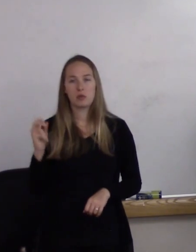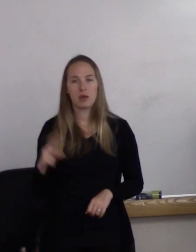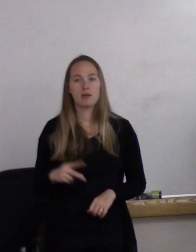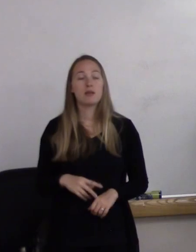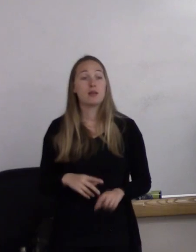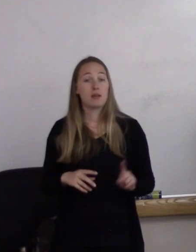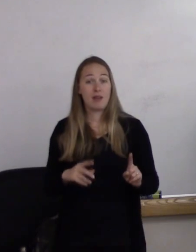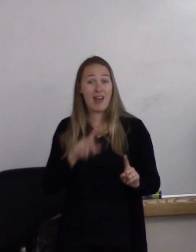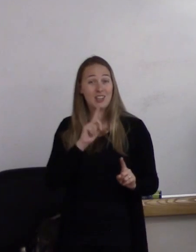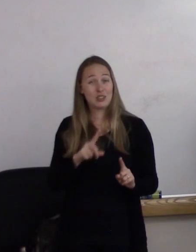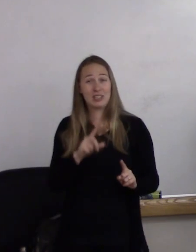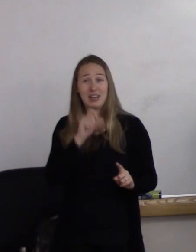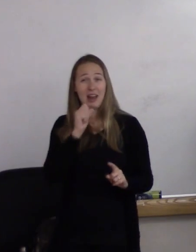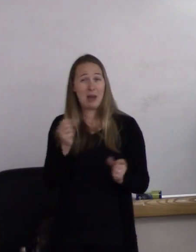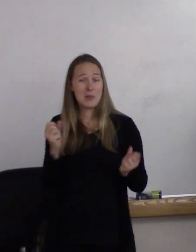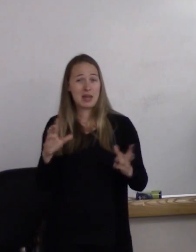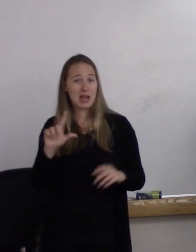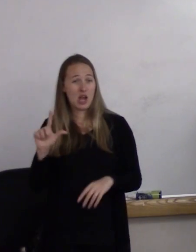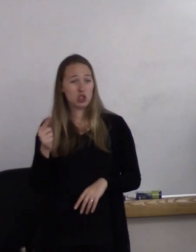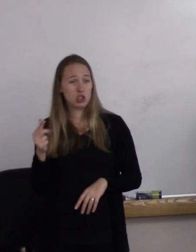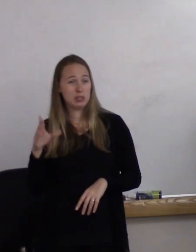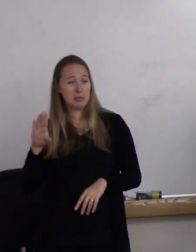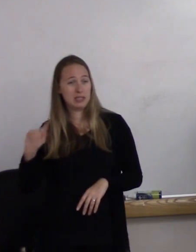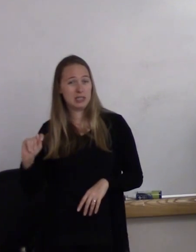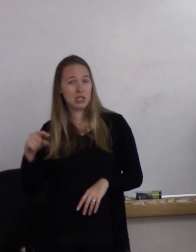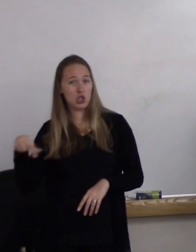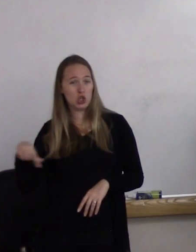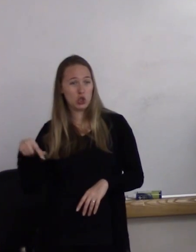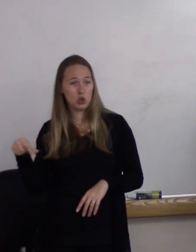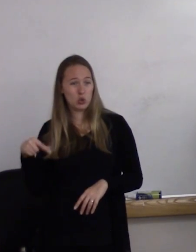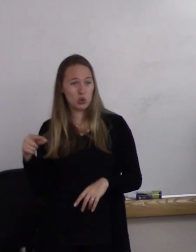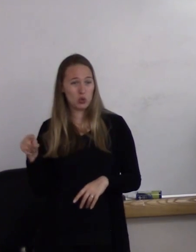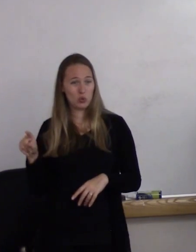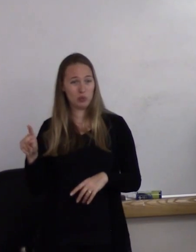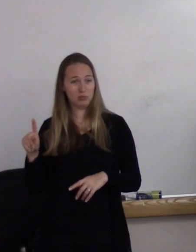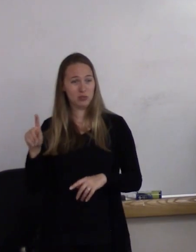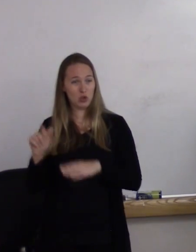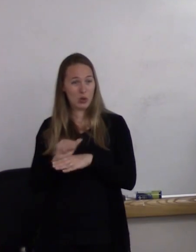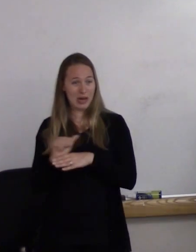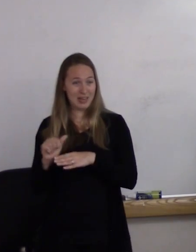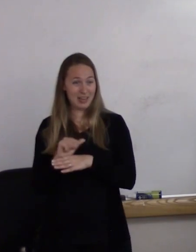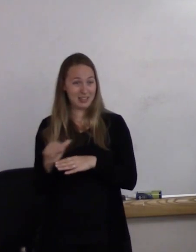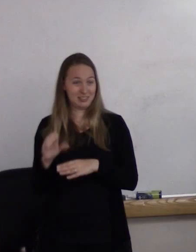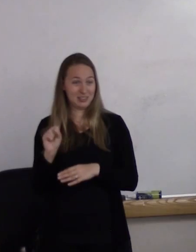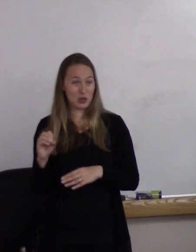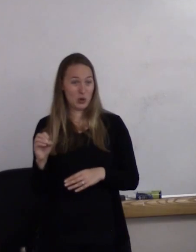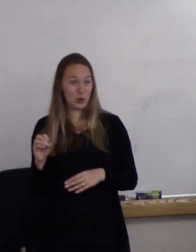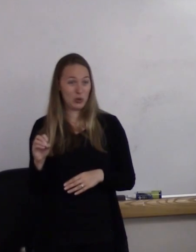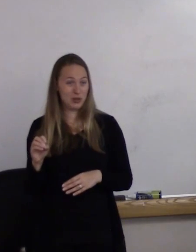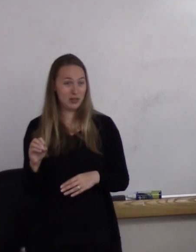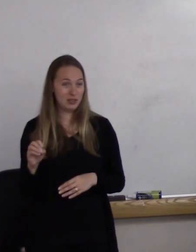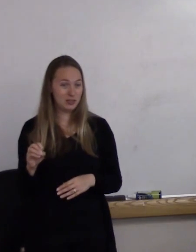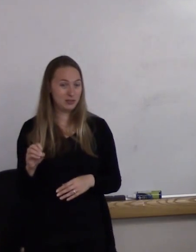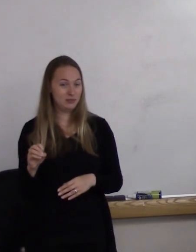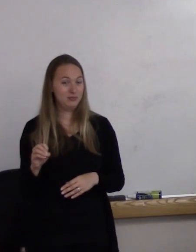there actually aren't many LGBTQ trainings out there. So I--First, I went through just the first part